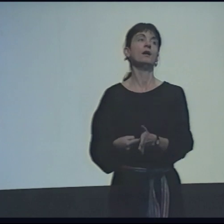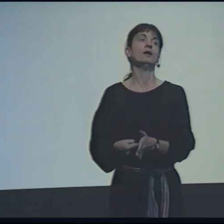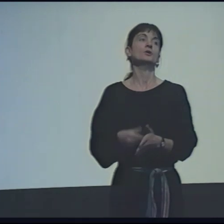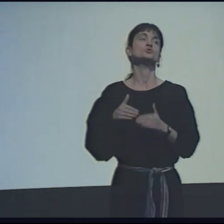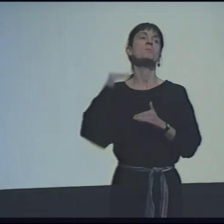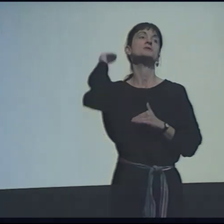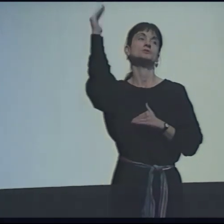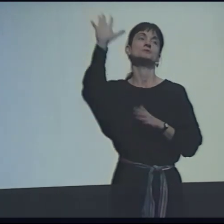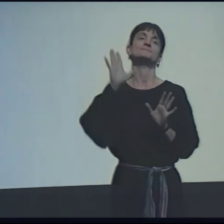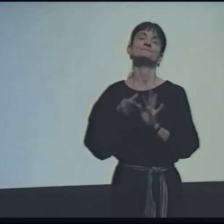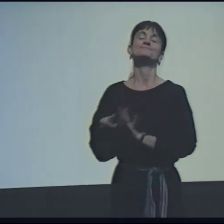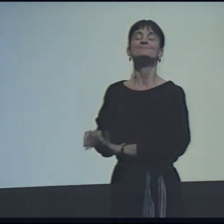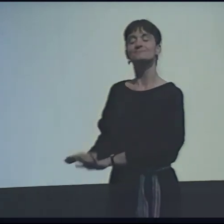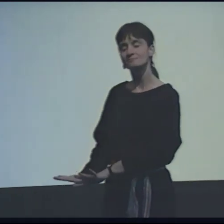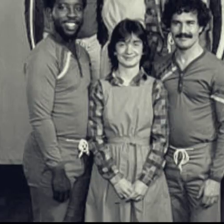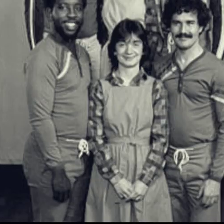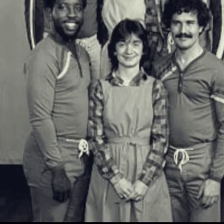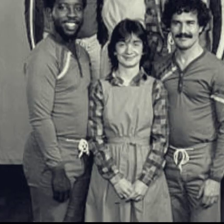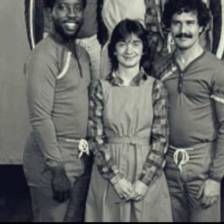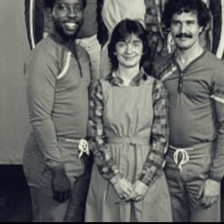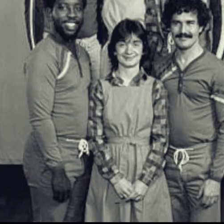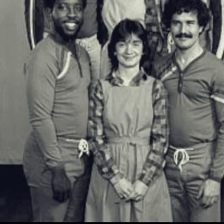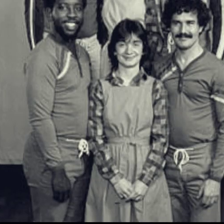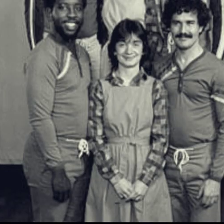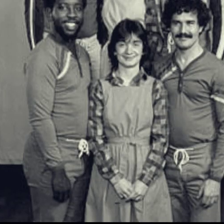I never showed it to anyone. That was just too much to share.